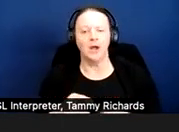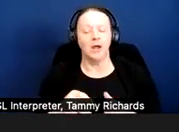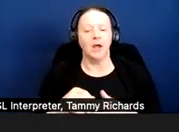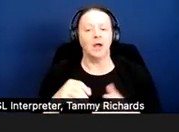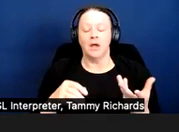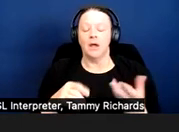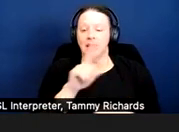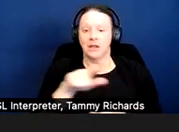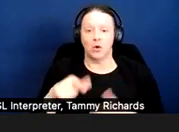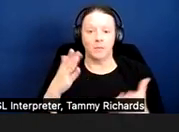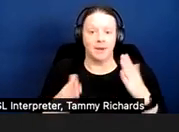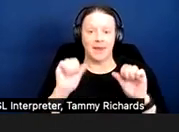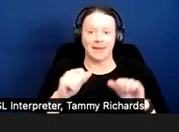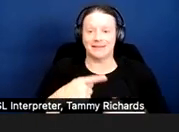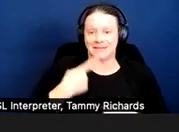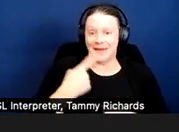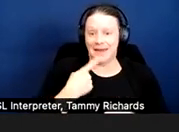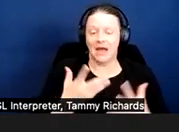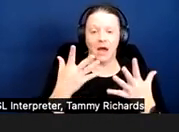application, but it can't be required.